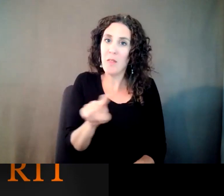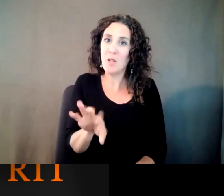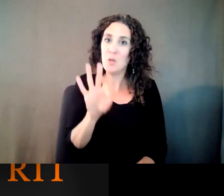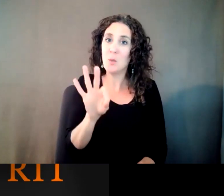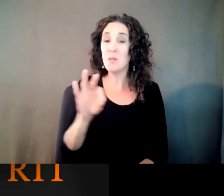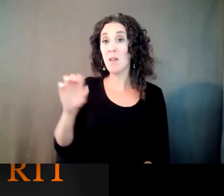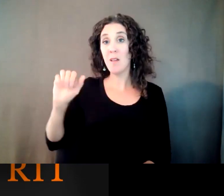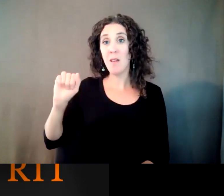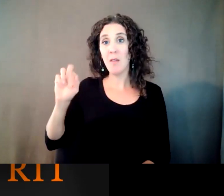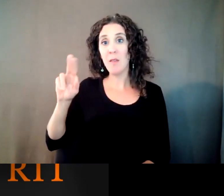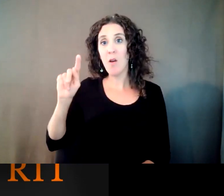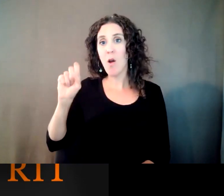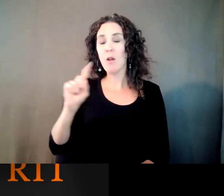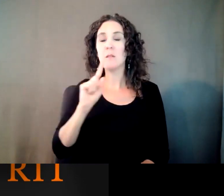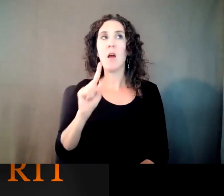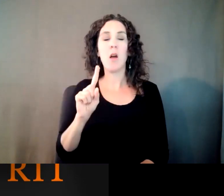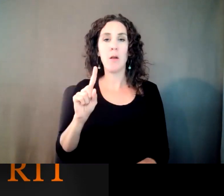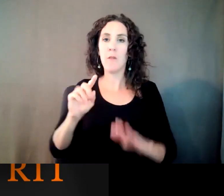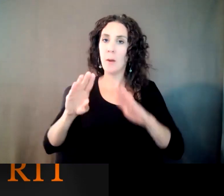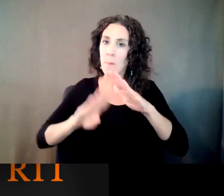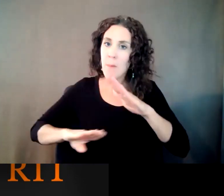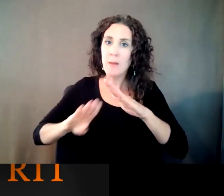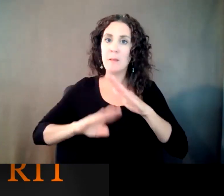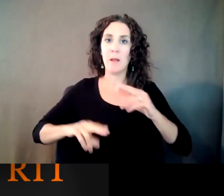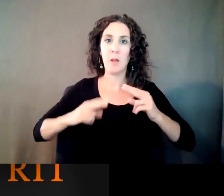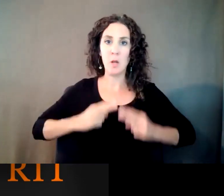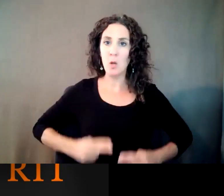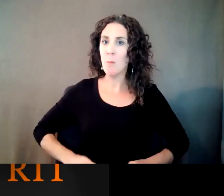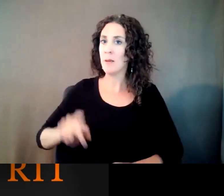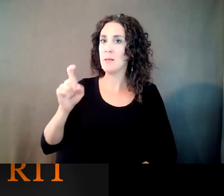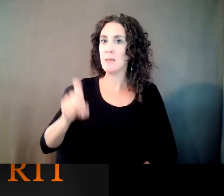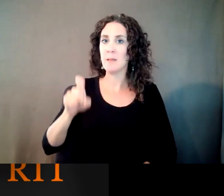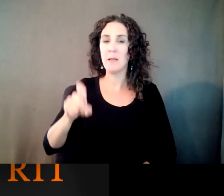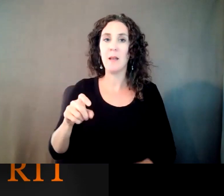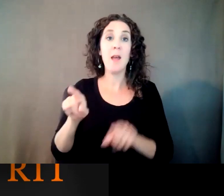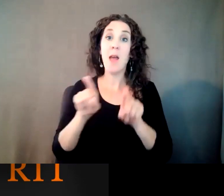important to I think as humans I think as a creator or a consumer.